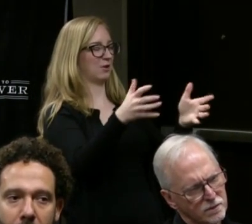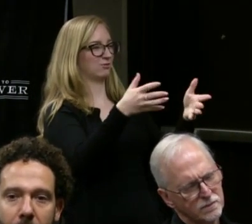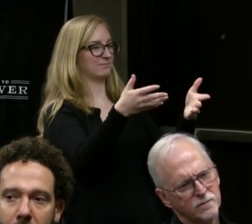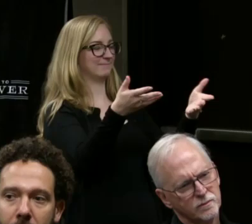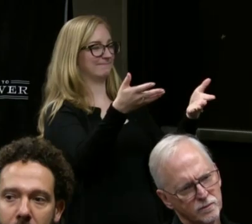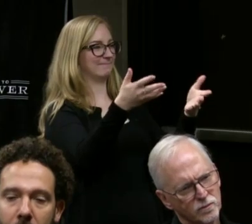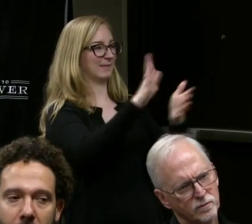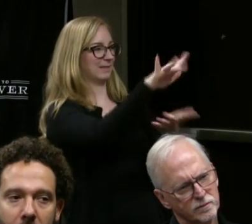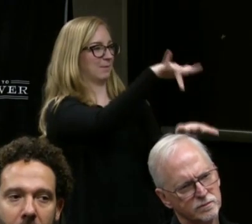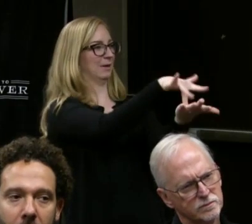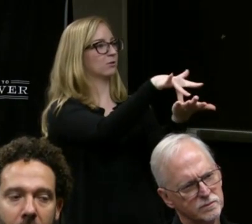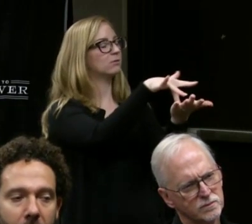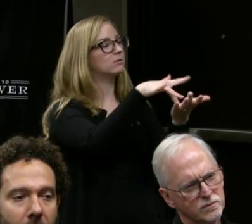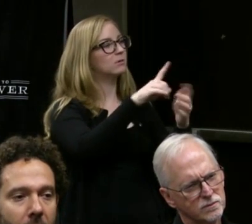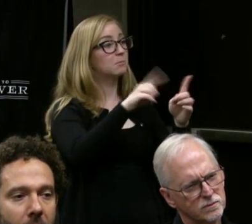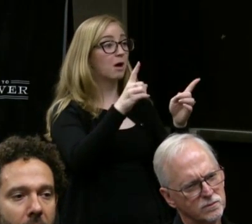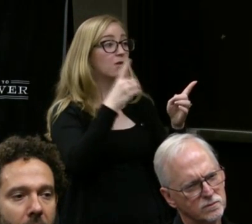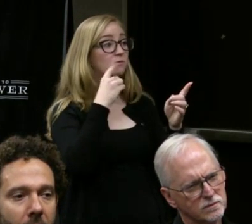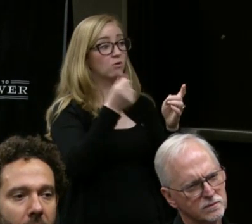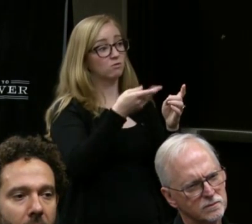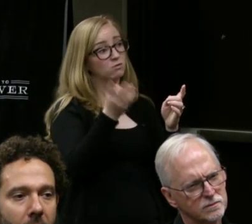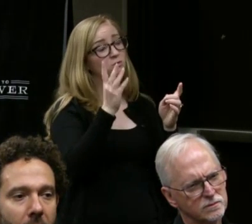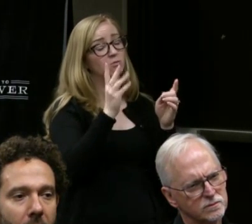So just a few points for those of us who are re-encountering you